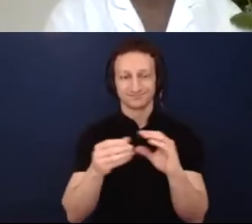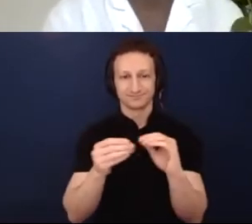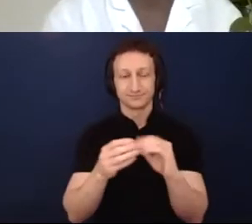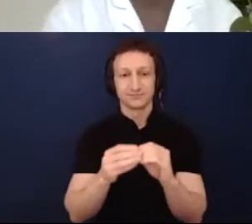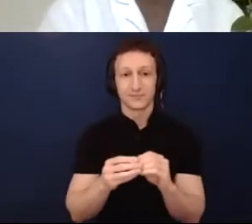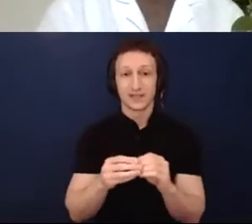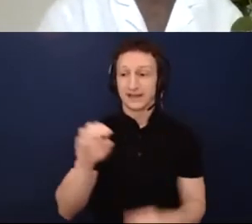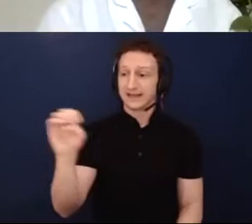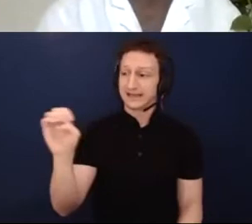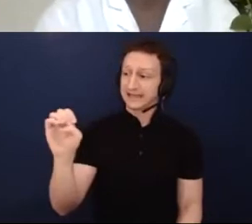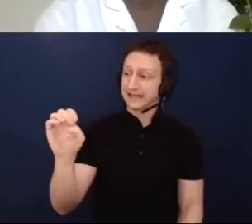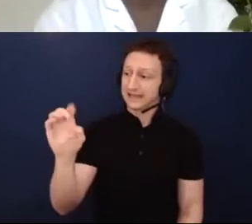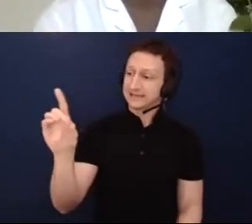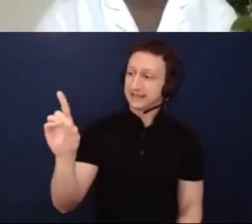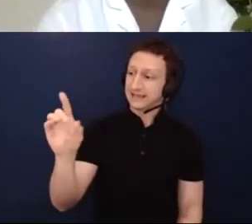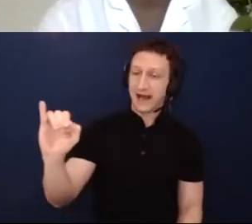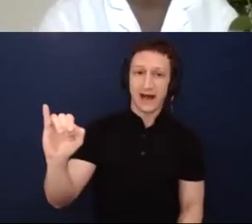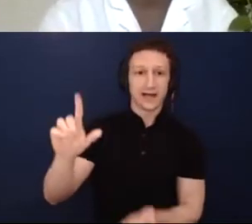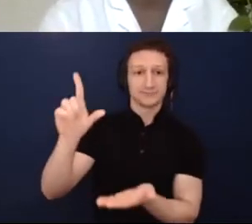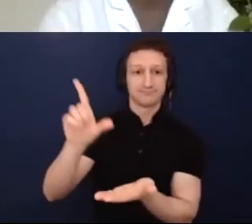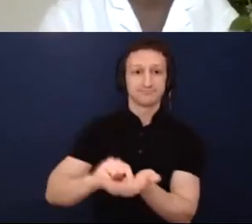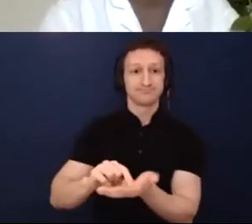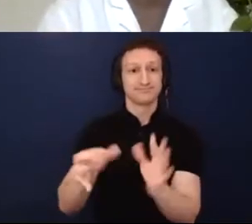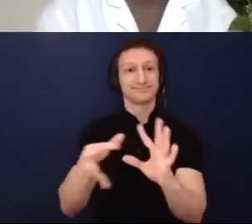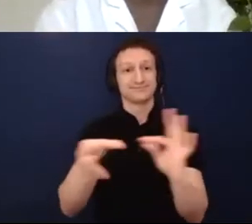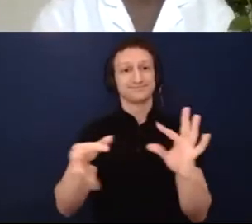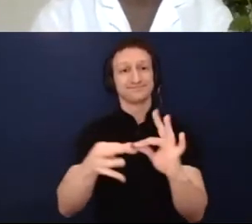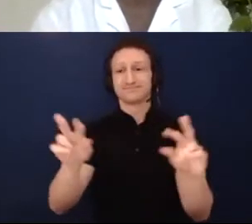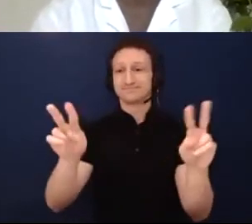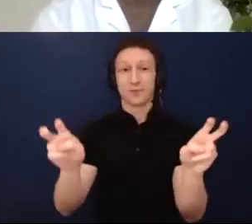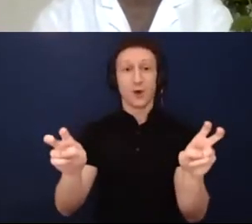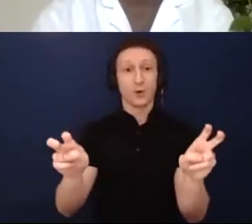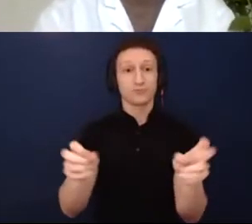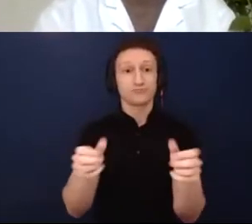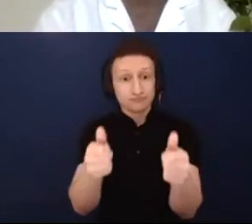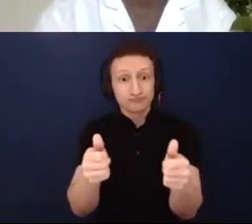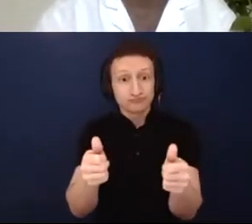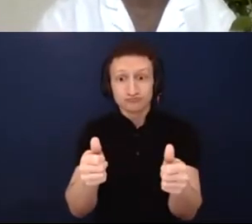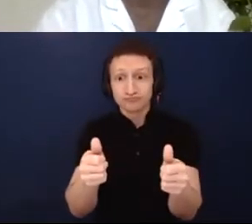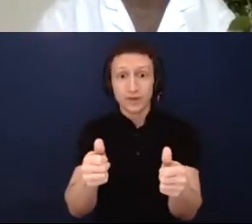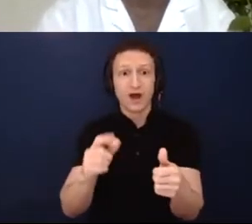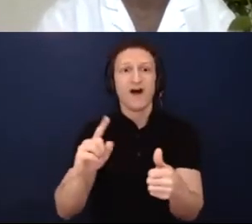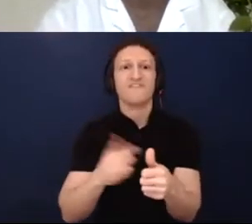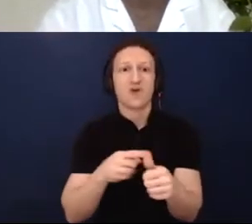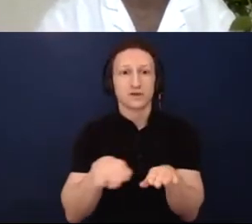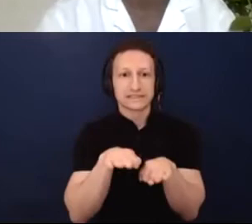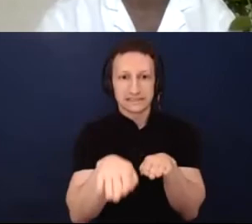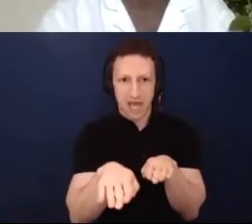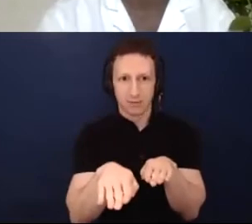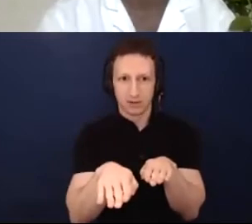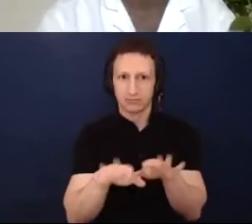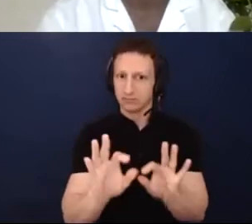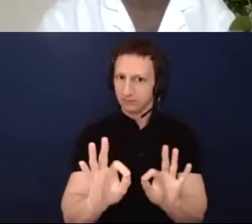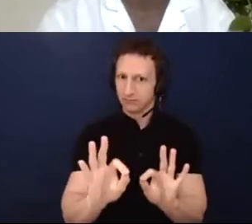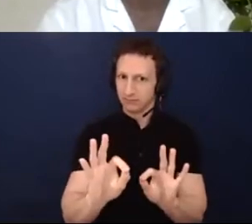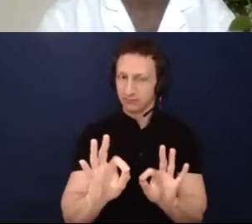a great first step. I mean there's nothing bad about an inclusive EDI statement, but then you have to be thinking about how are you actually